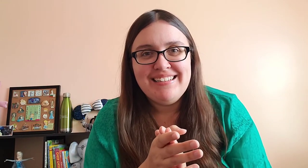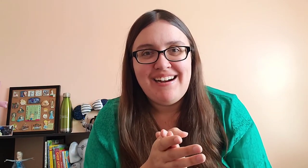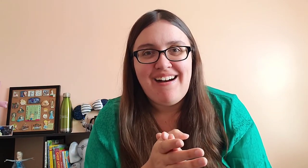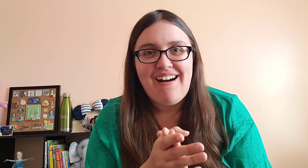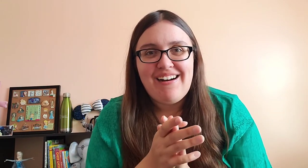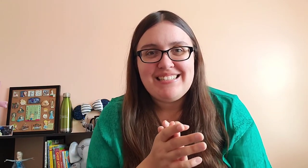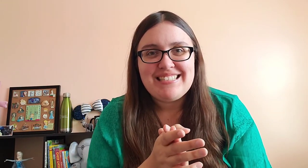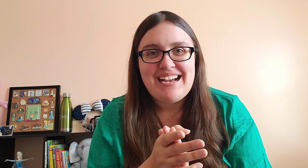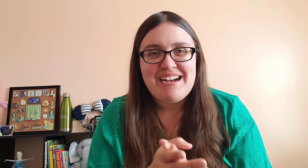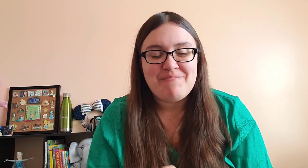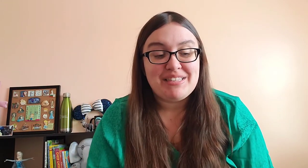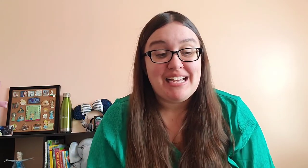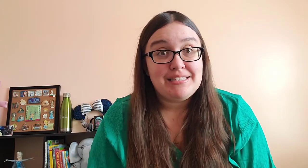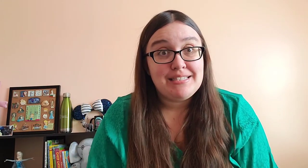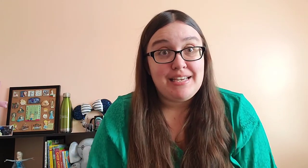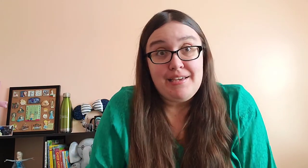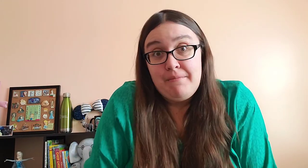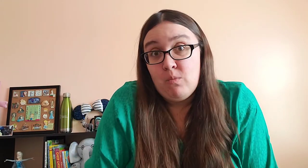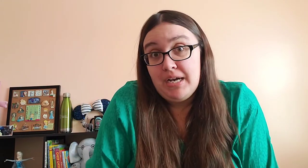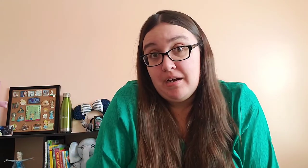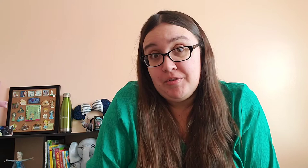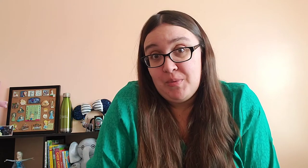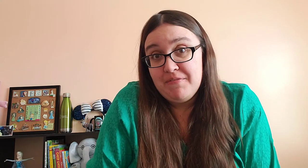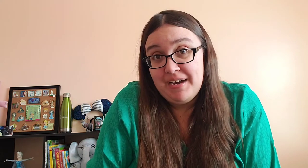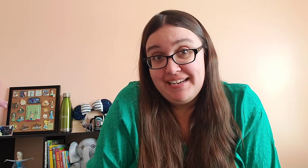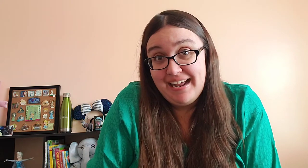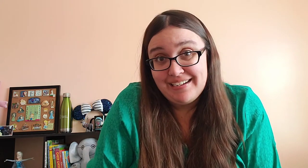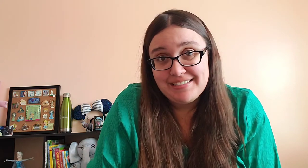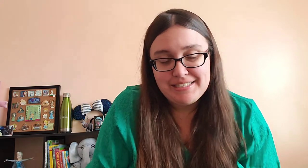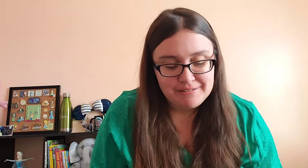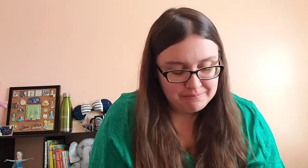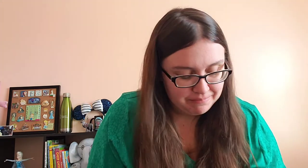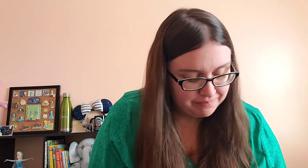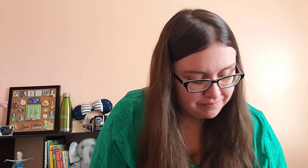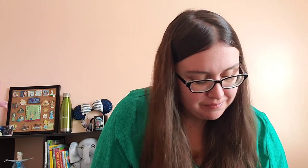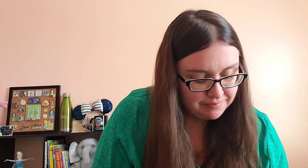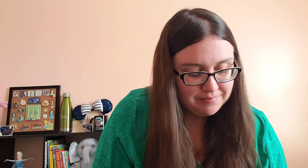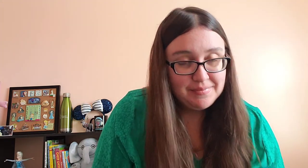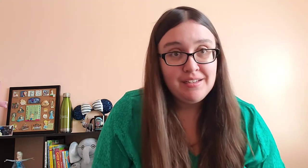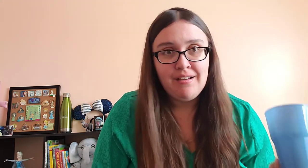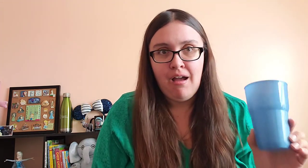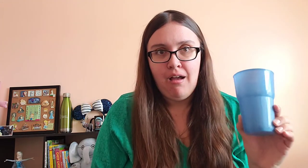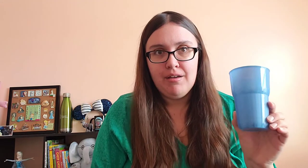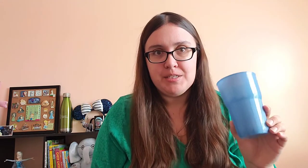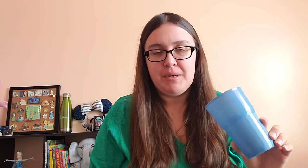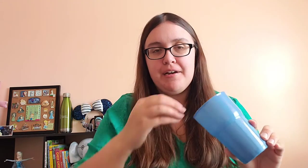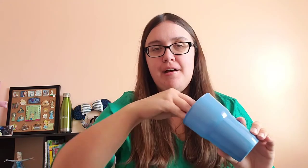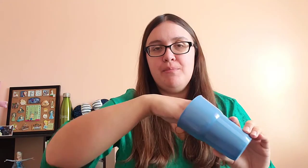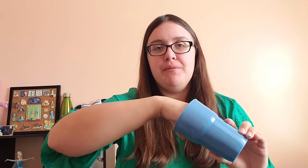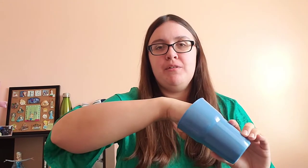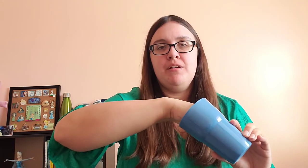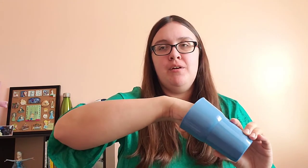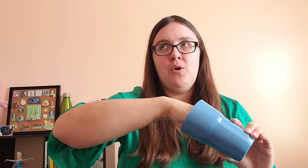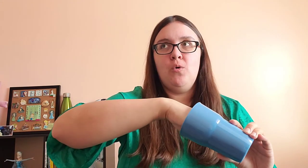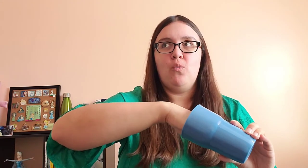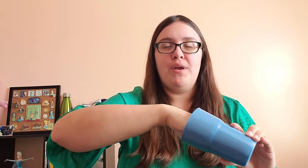Awesome! Let's see what color we find next [shaking of cup]. What's in the cup?